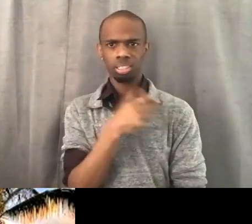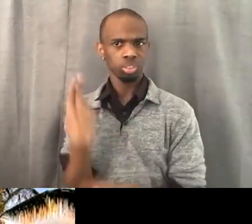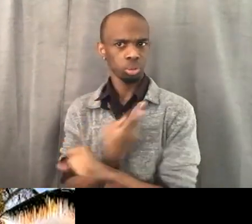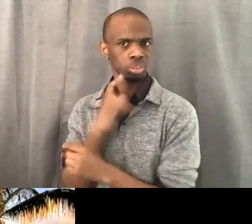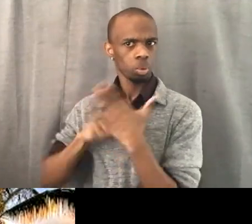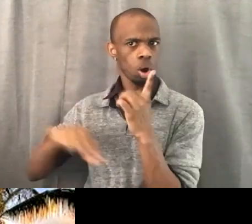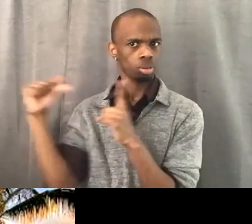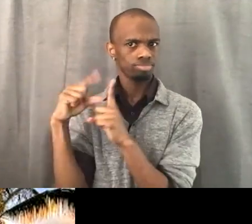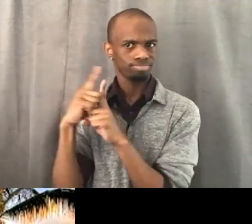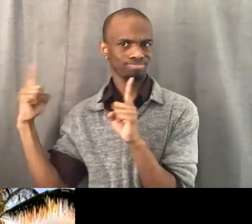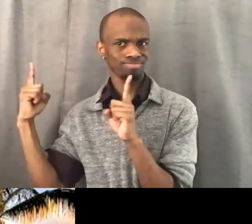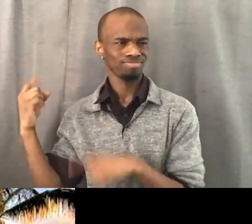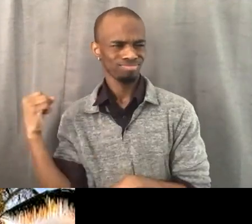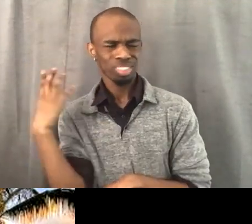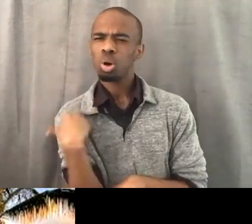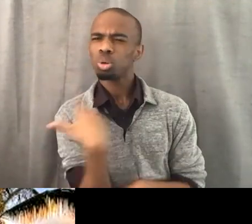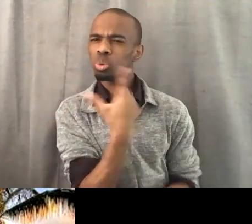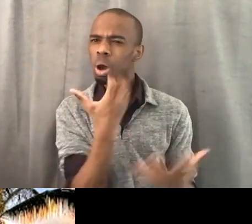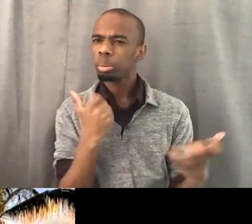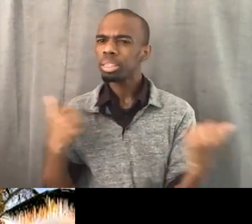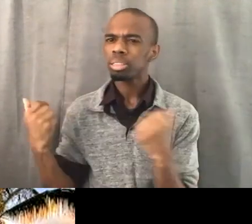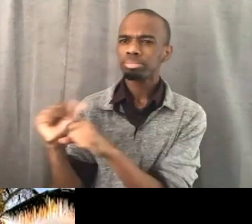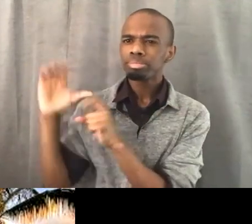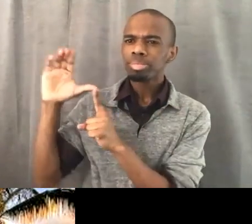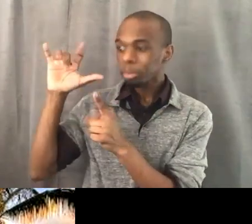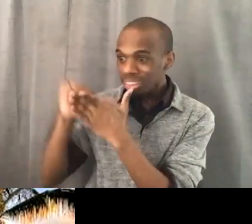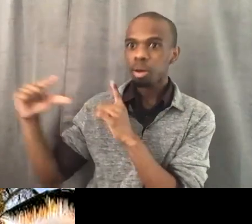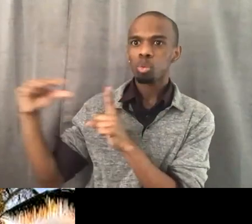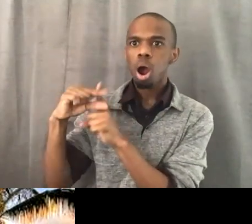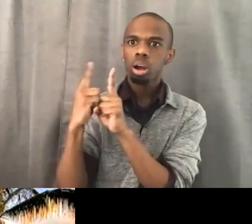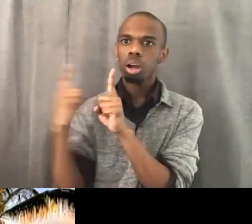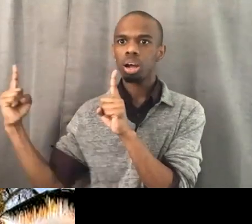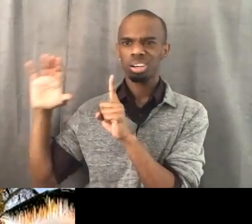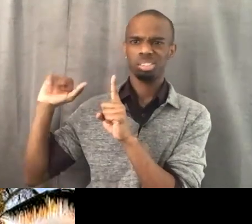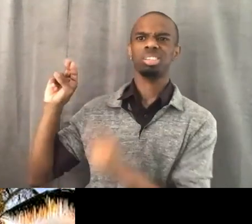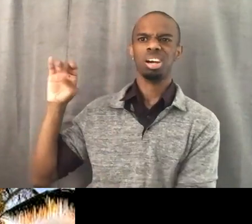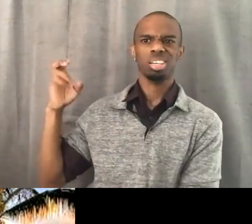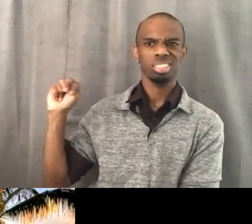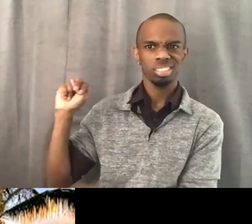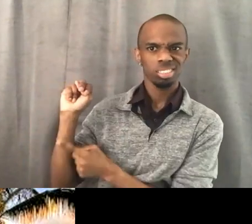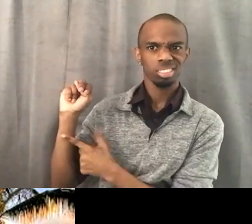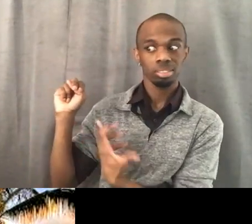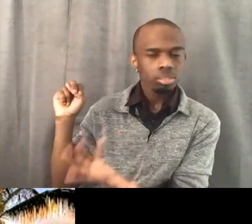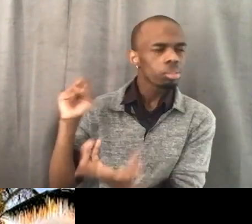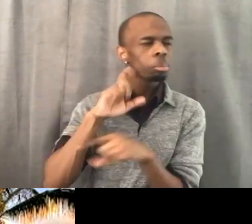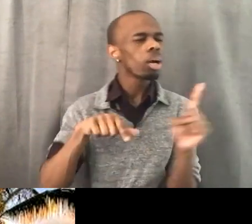That just seemed kind of hypocritical to me. But you won, right? You won. There we go to a victory.